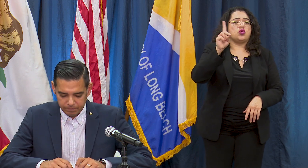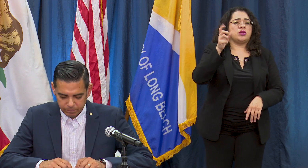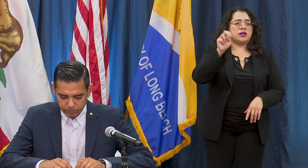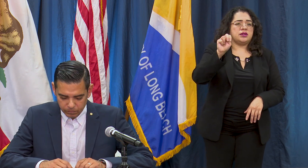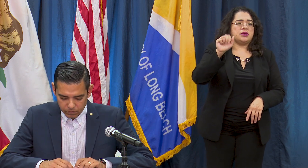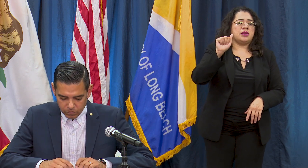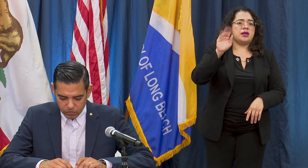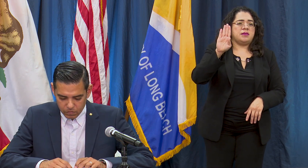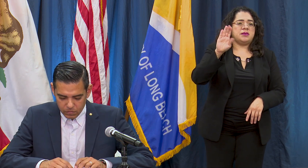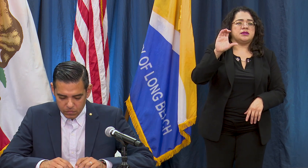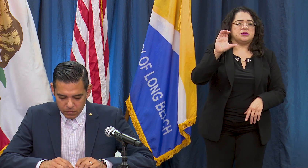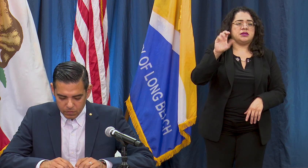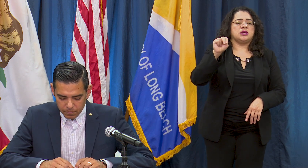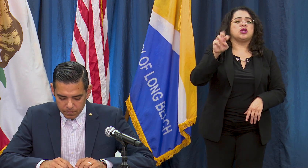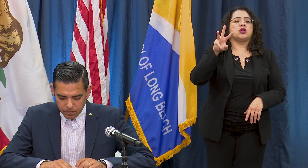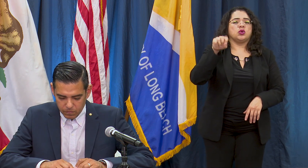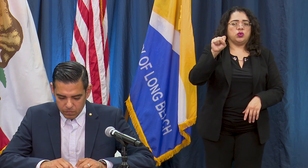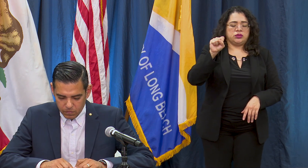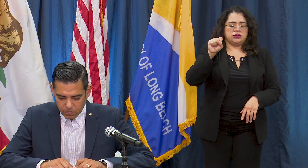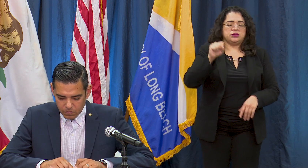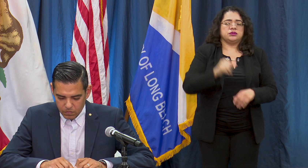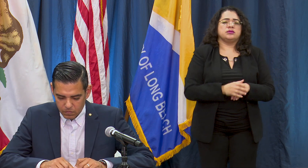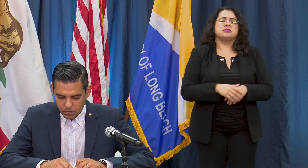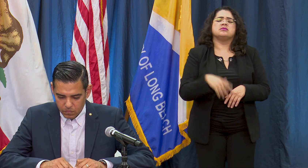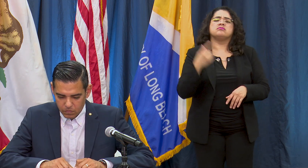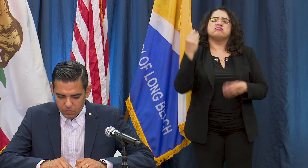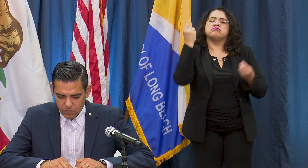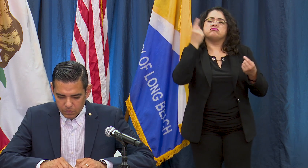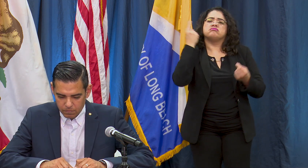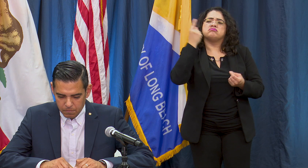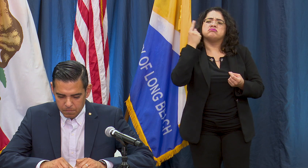wondering if there's any information on how many people are getting tested and